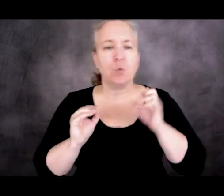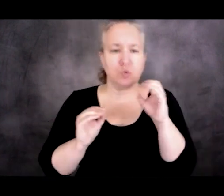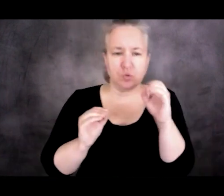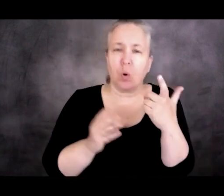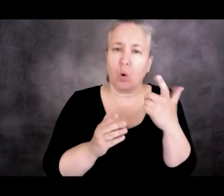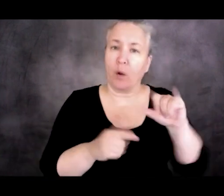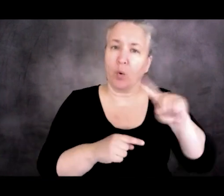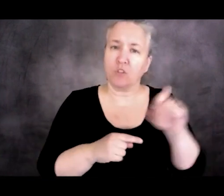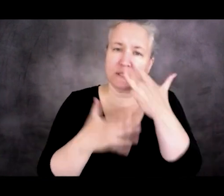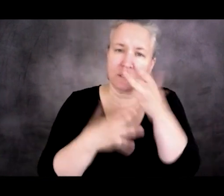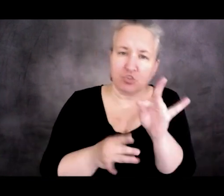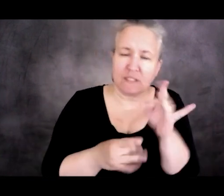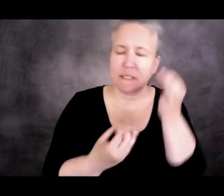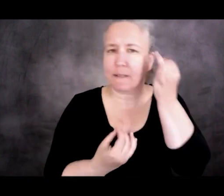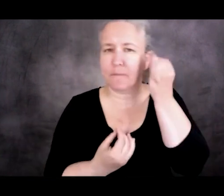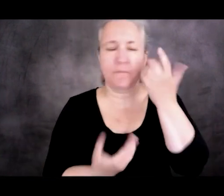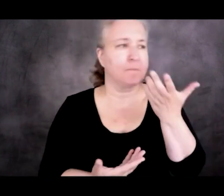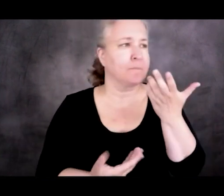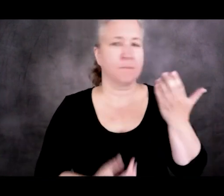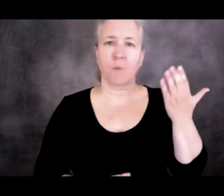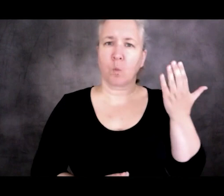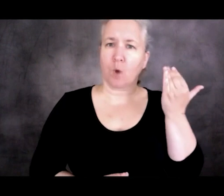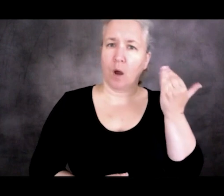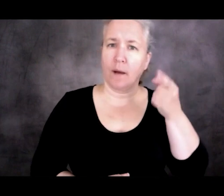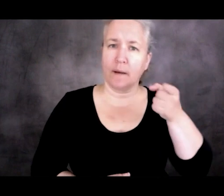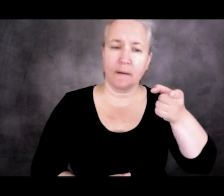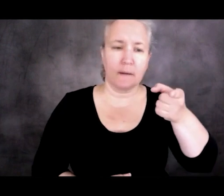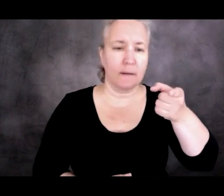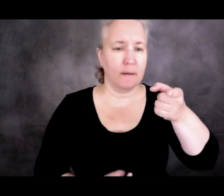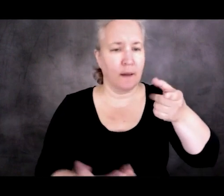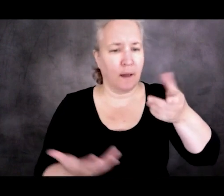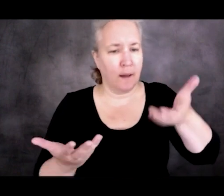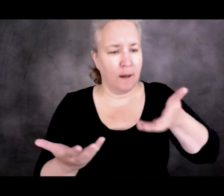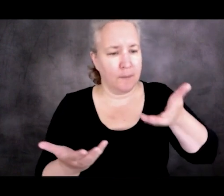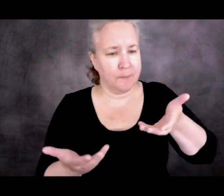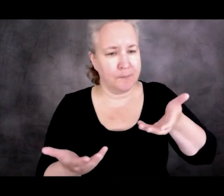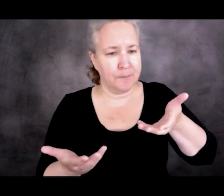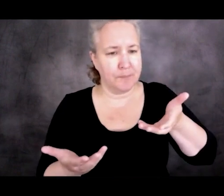to think about like, why does the arrival of asylums